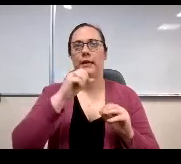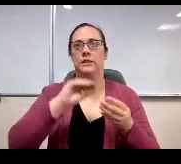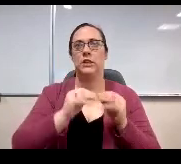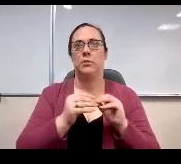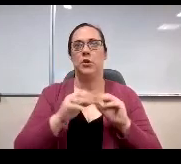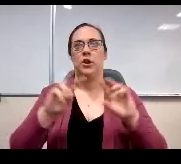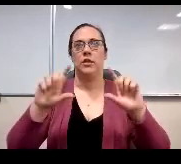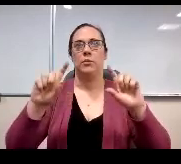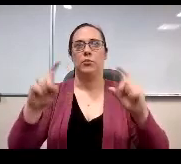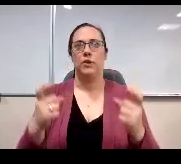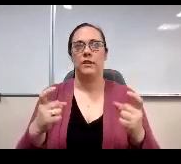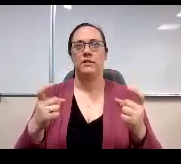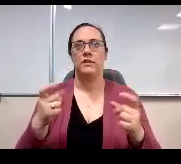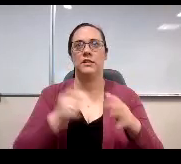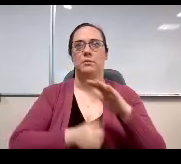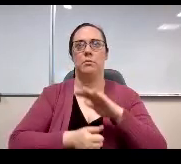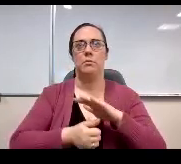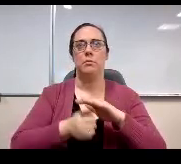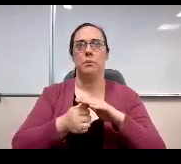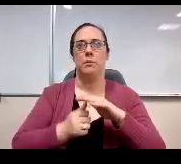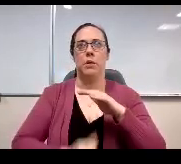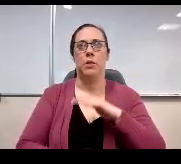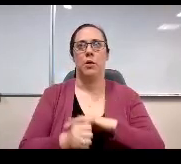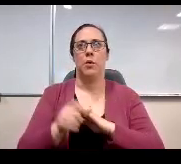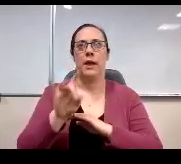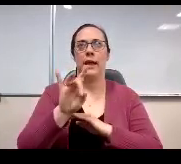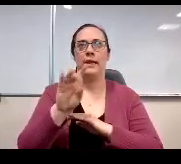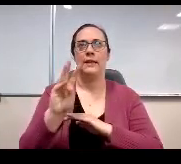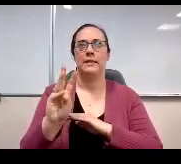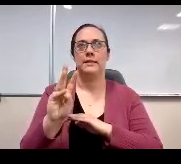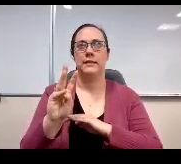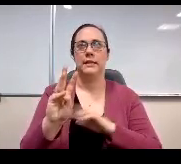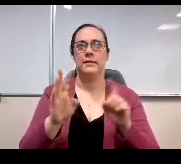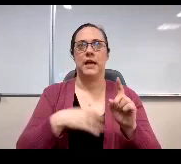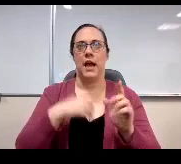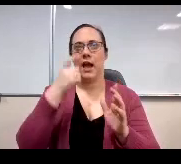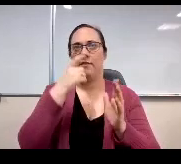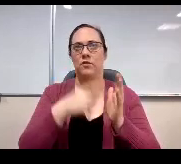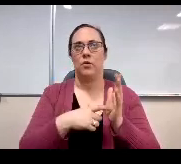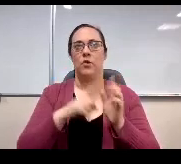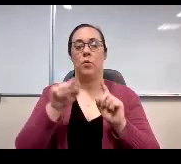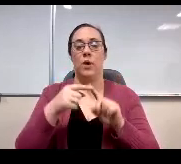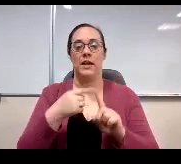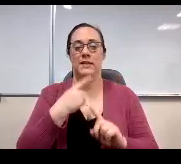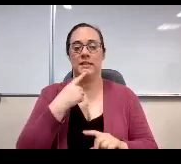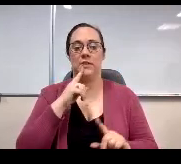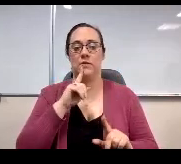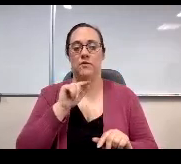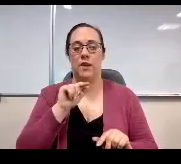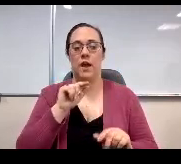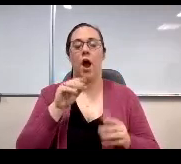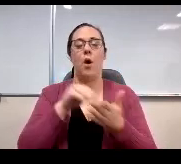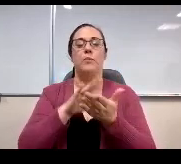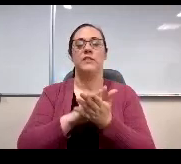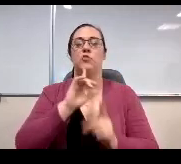the parentheses below 86. I've noted in red throughout this presentation. We never responded. Group falls more than five points below the